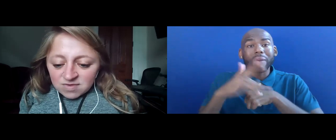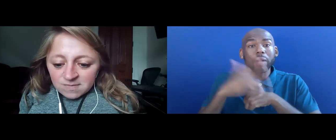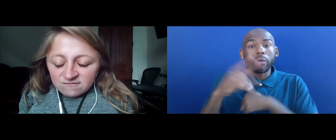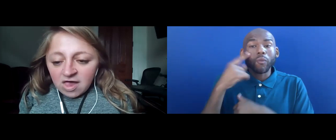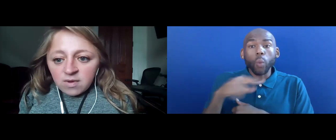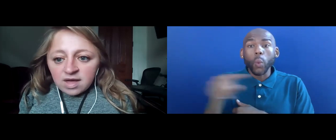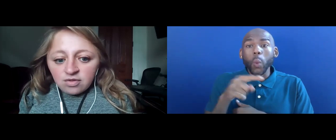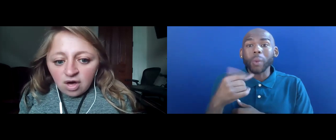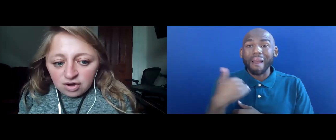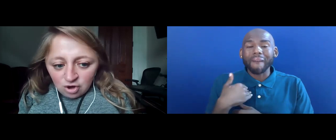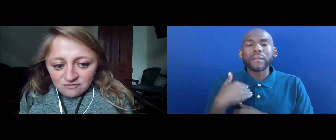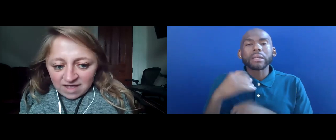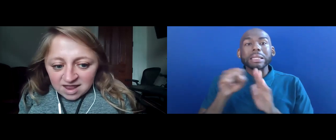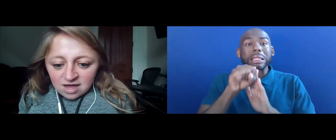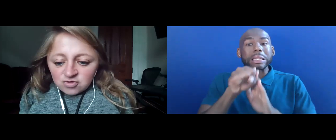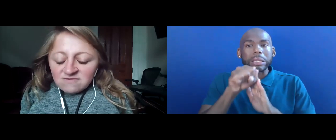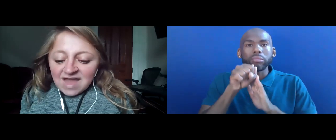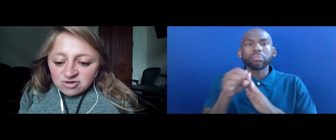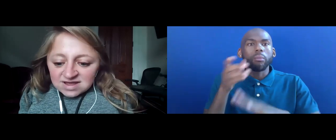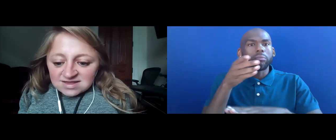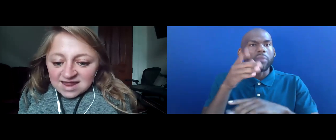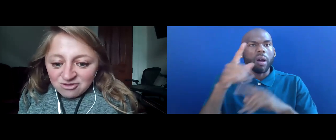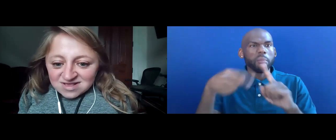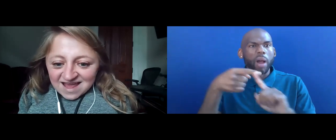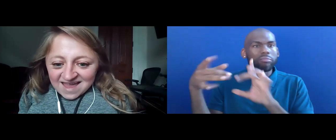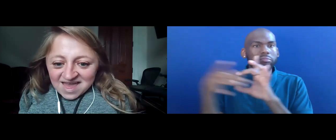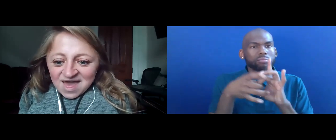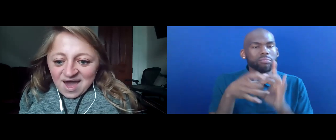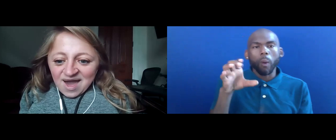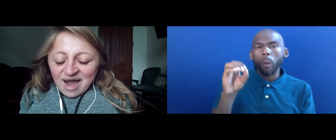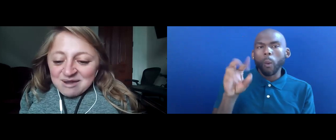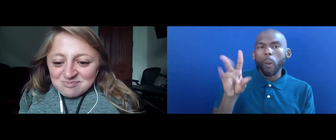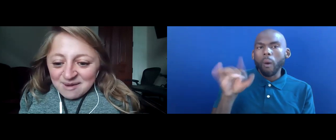SYMPTOMS FOLLOWING LONG-COVID. WE HAVE GATHERED TODAY.